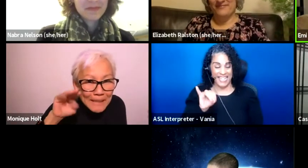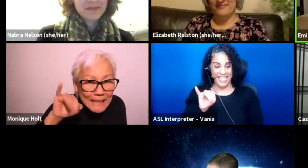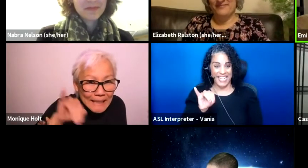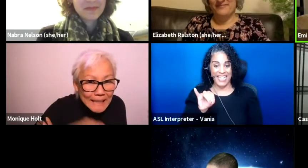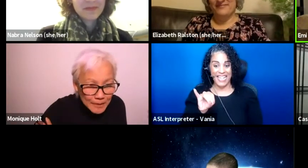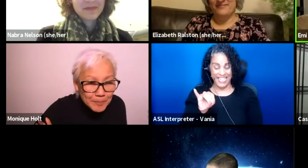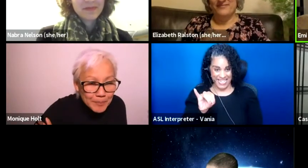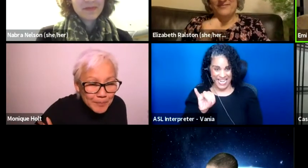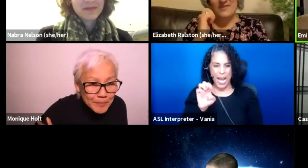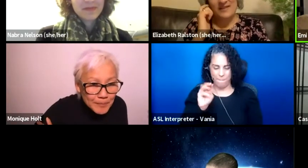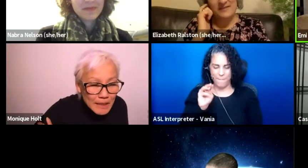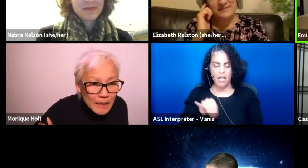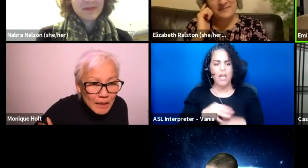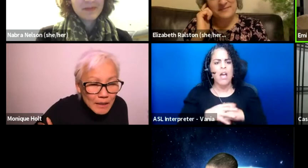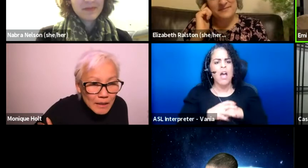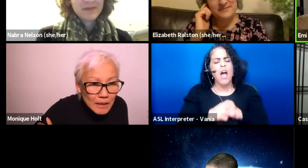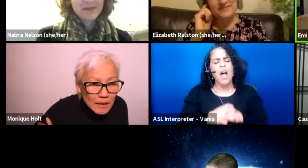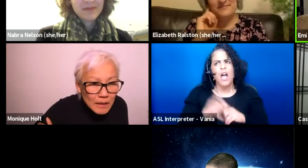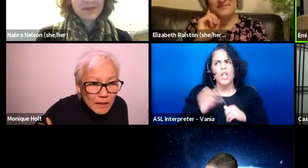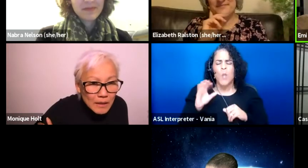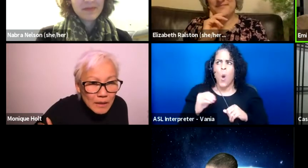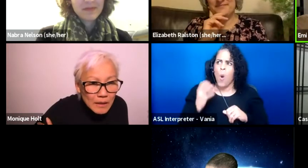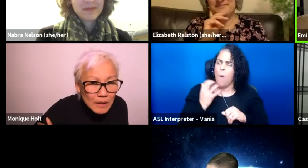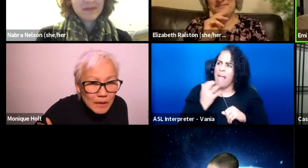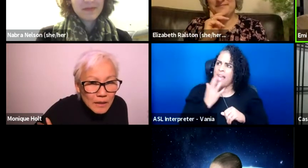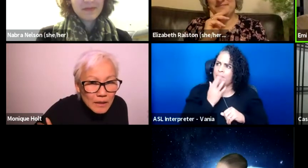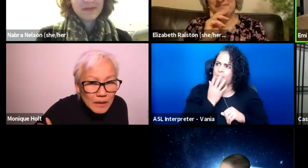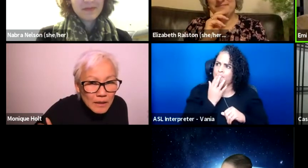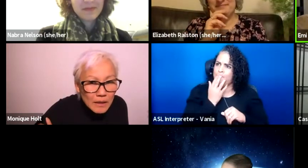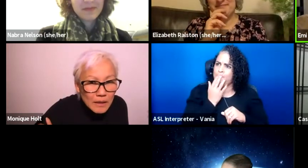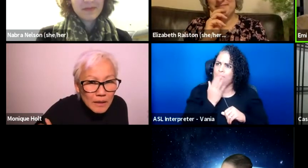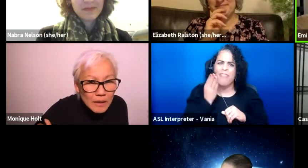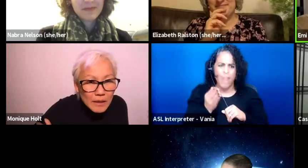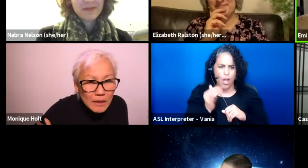So, oh man, there's a lot to unpack.